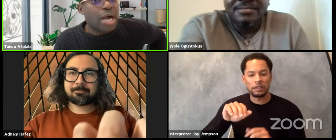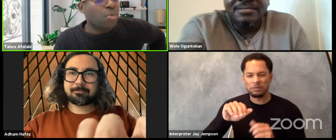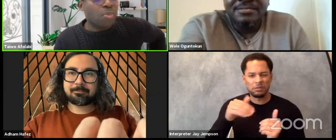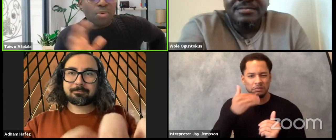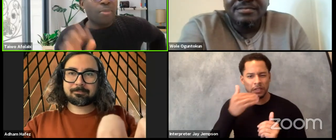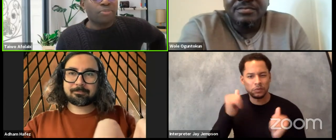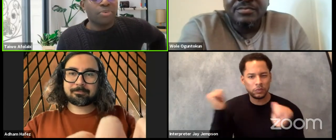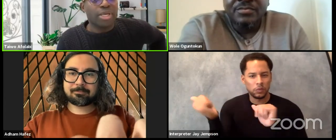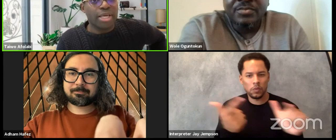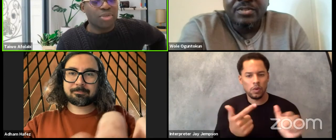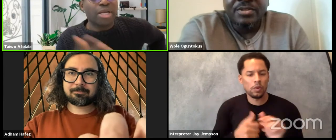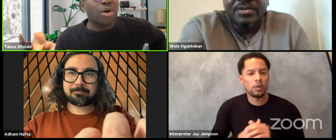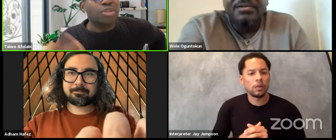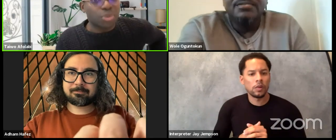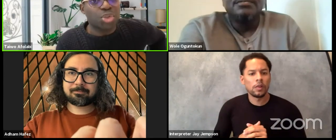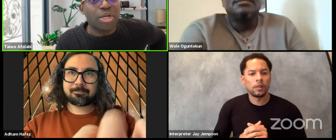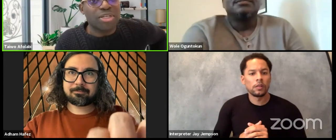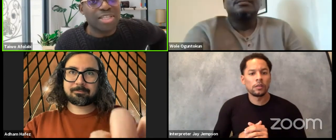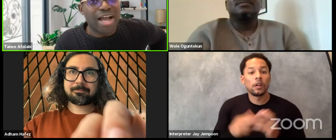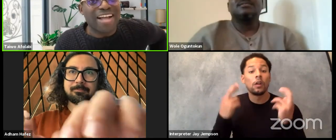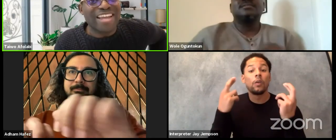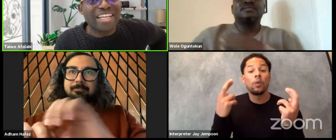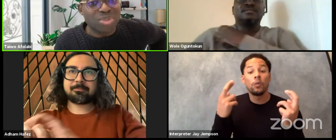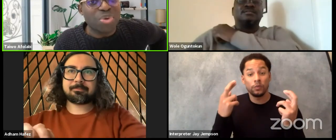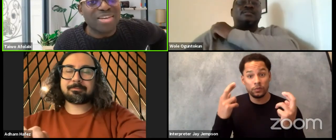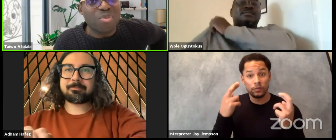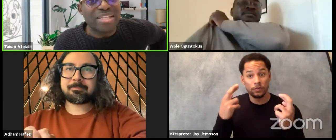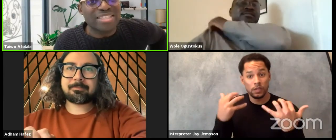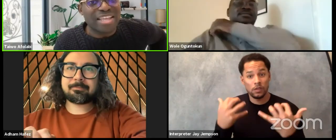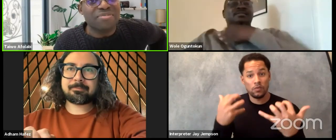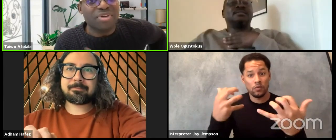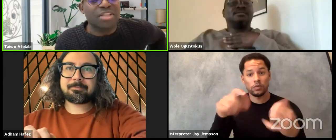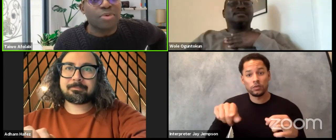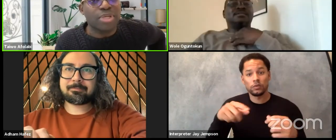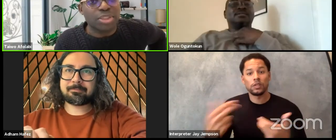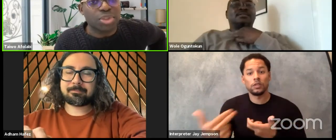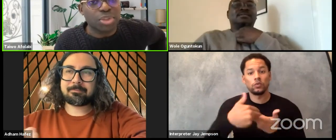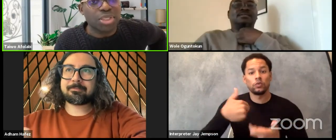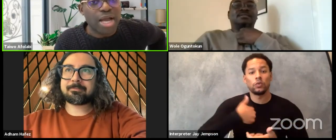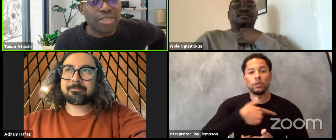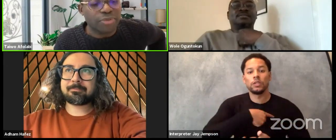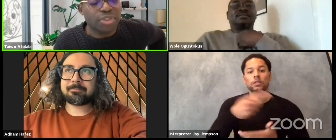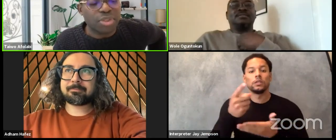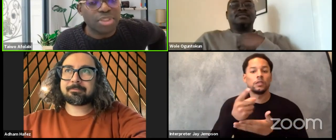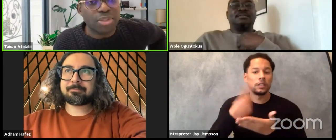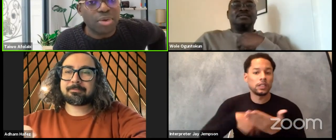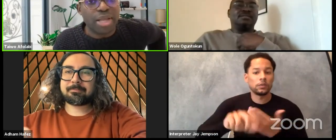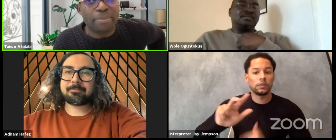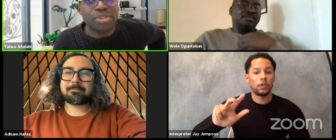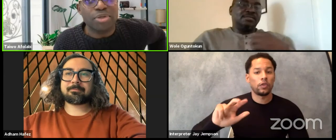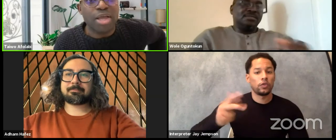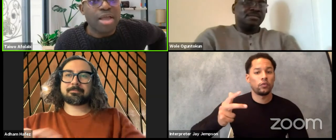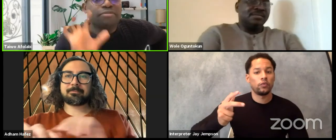Hopefully you can also join us next week Wednesday for the third edition, for the third episode.